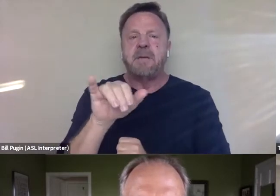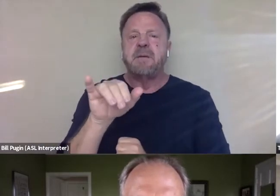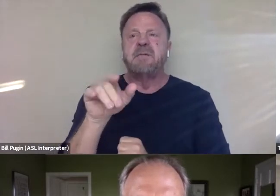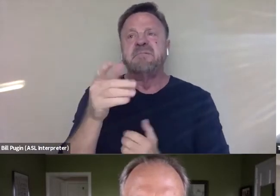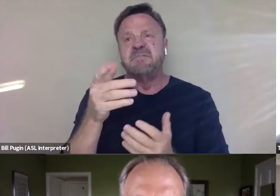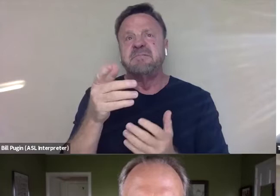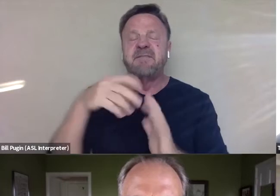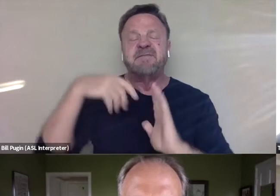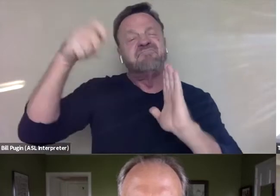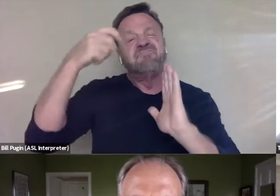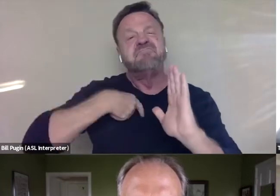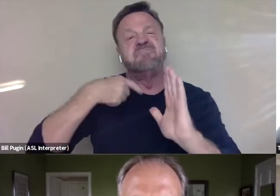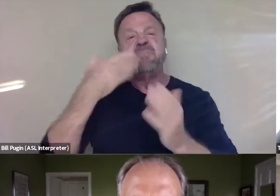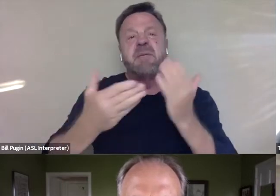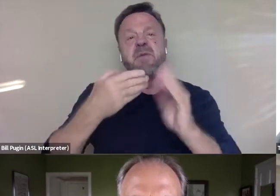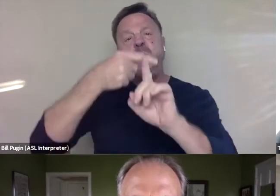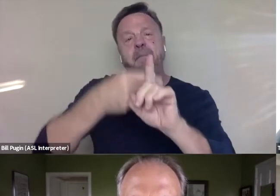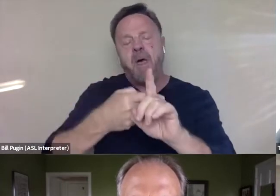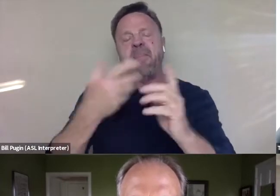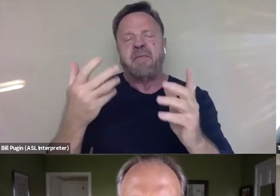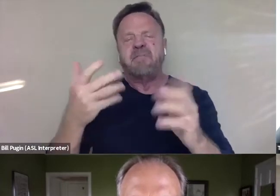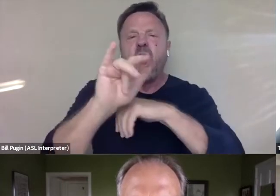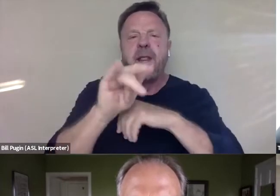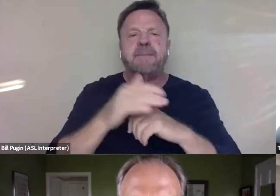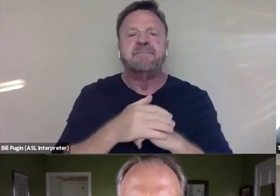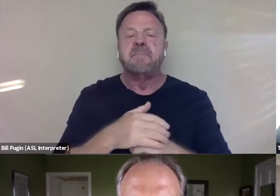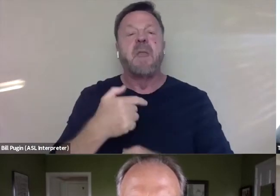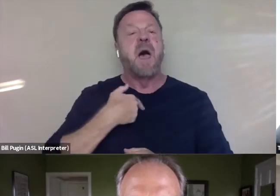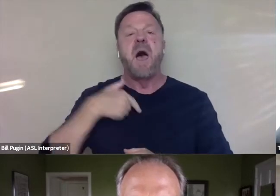it was pretty early, and I just sort of like walked in,